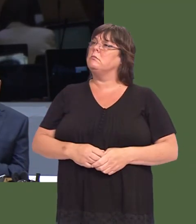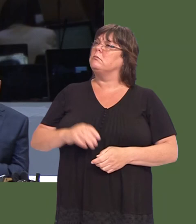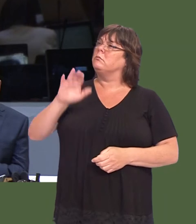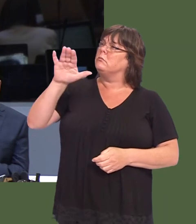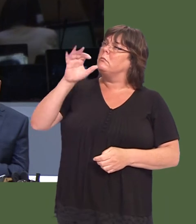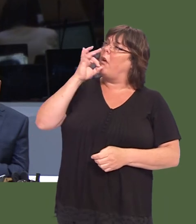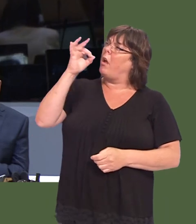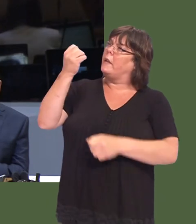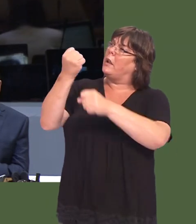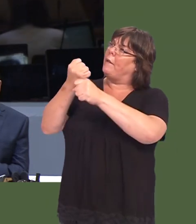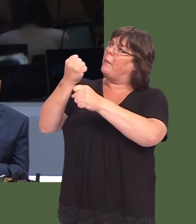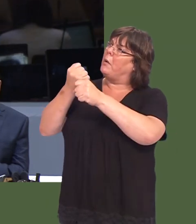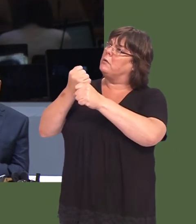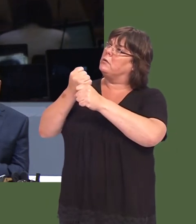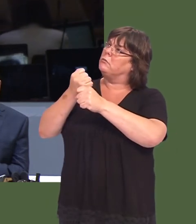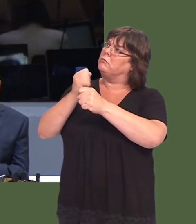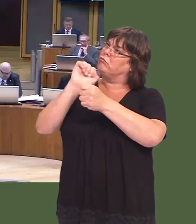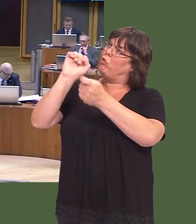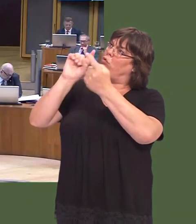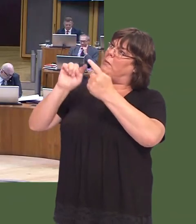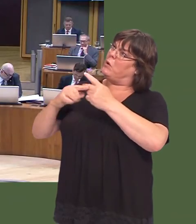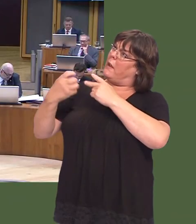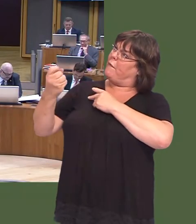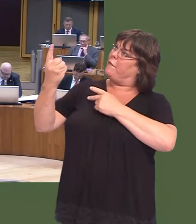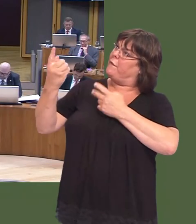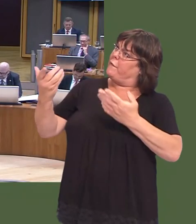Is the Government in a position to publish that response now?